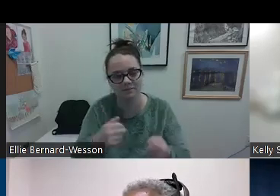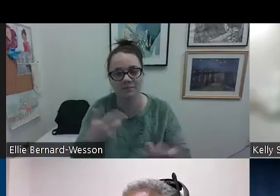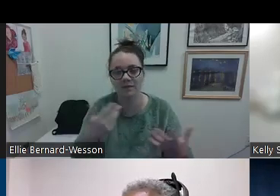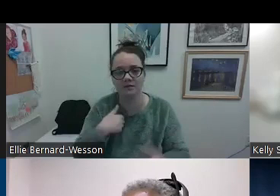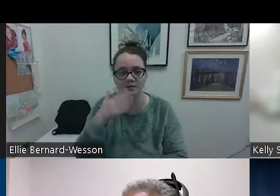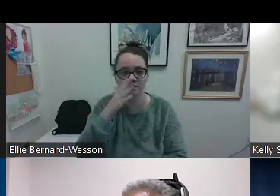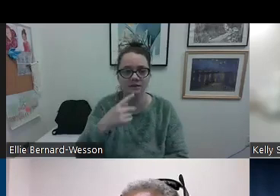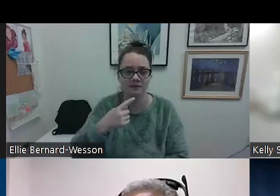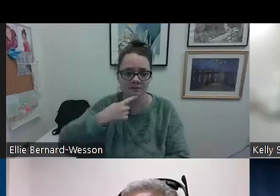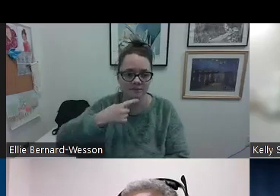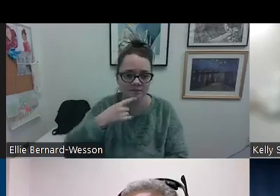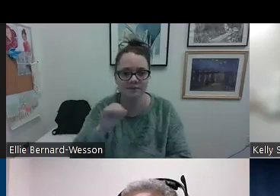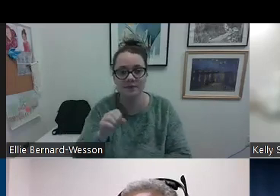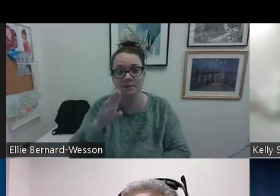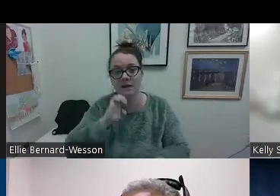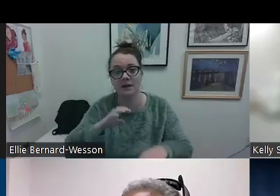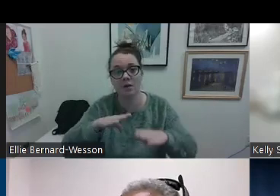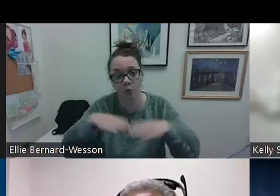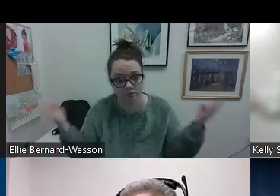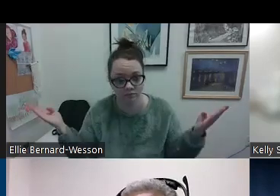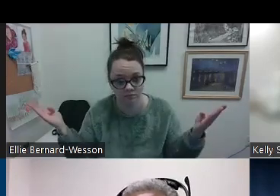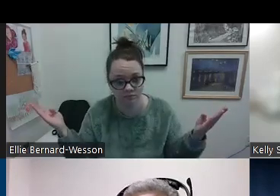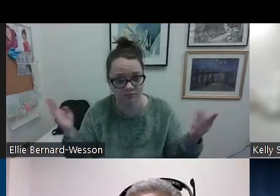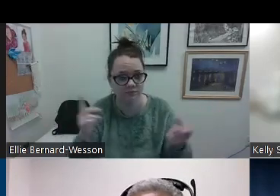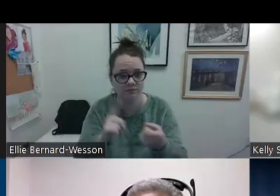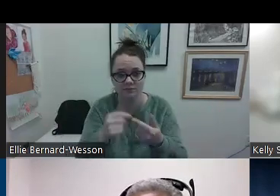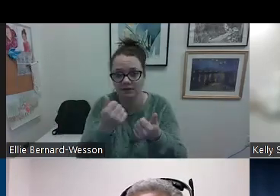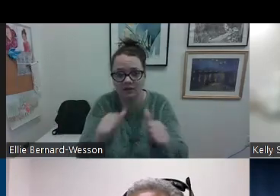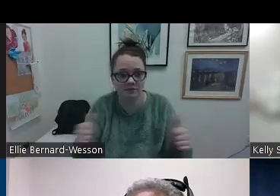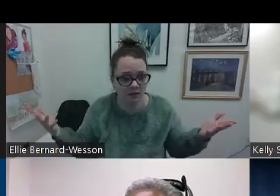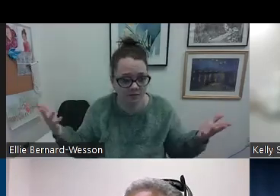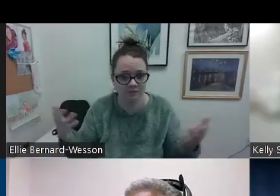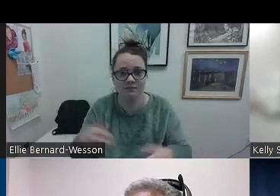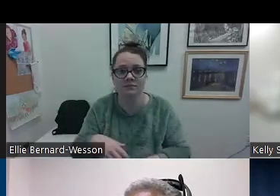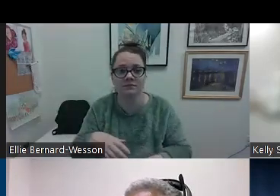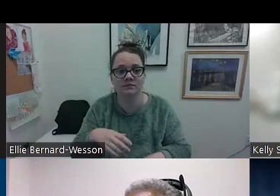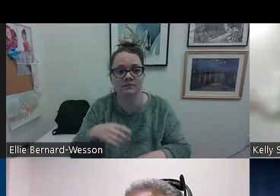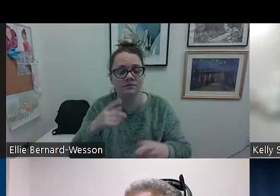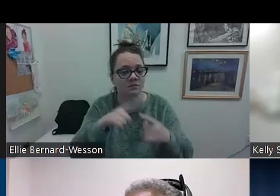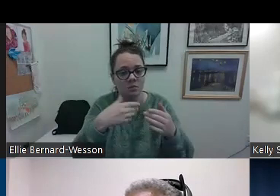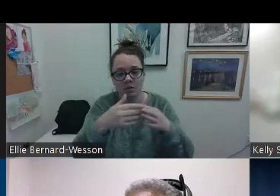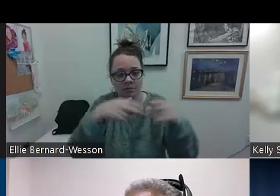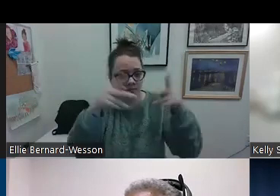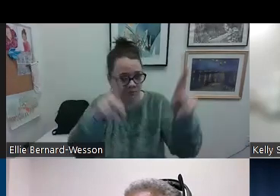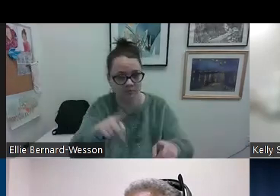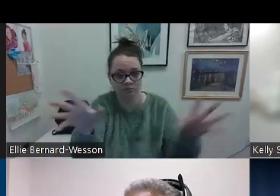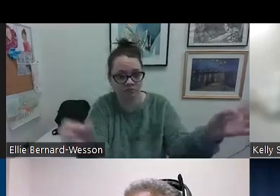This is Ellie. What I would say is to be open, open to anything.